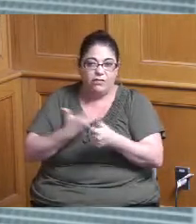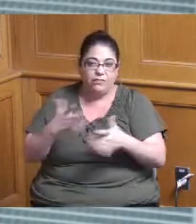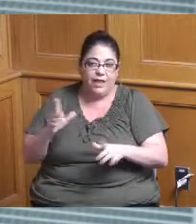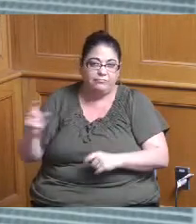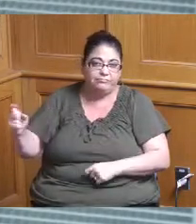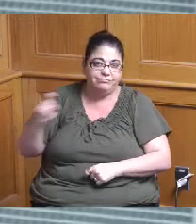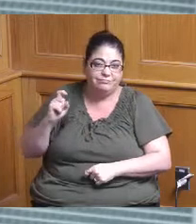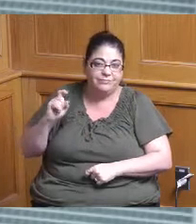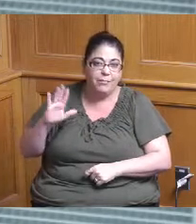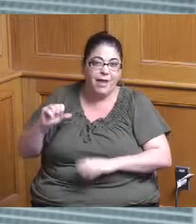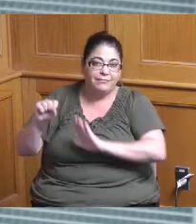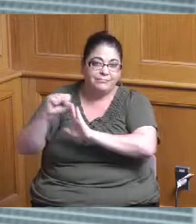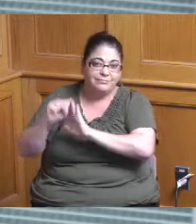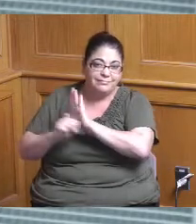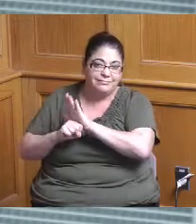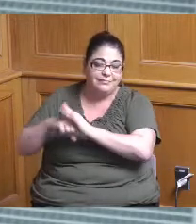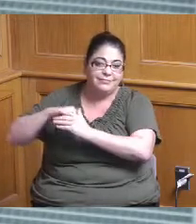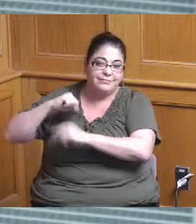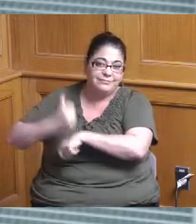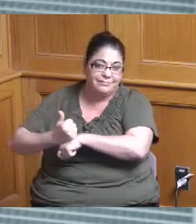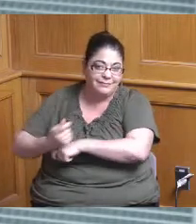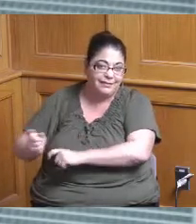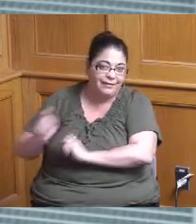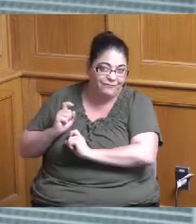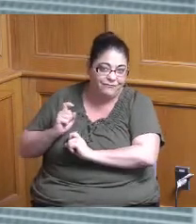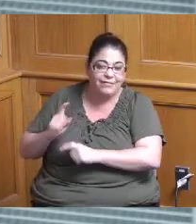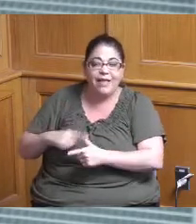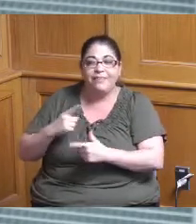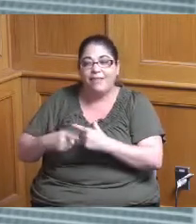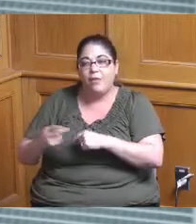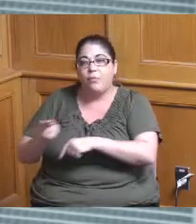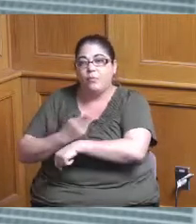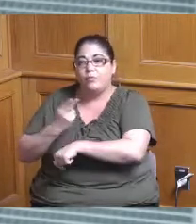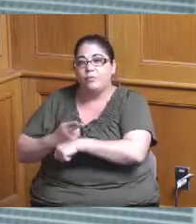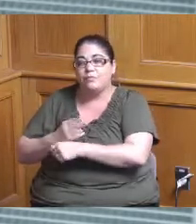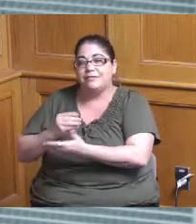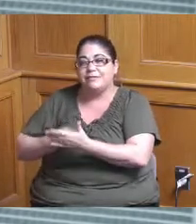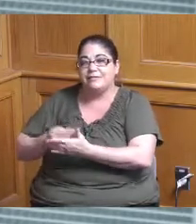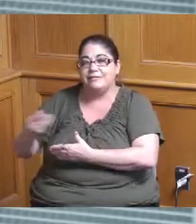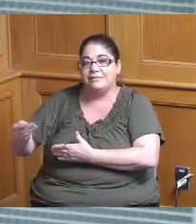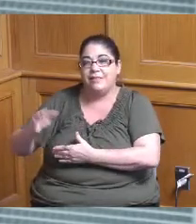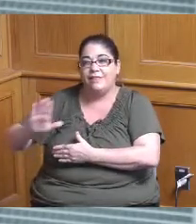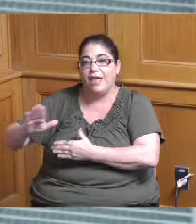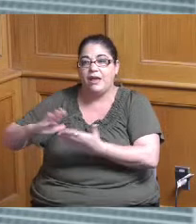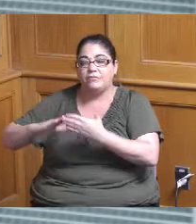you know established and and we utilize the city's purchasing division everything that we